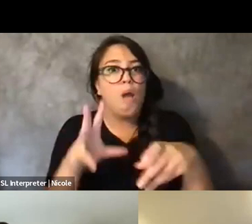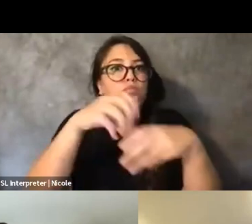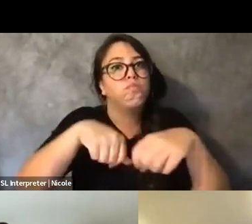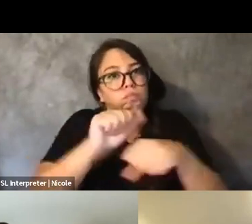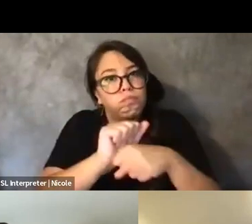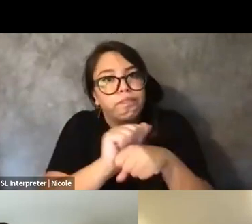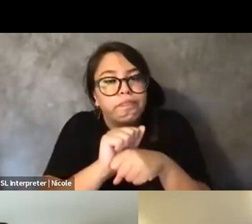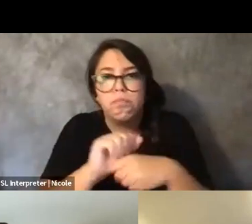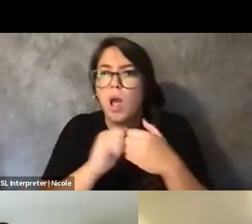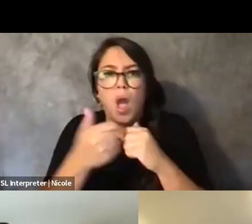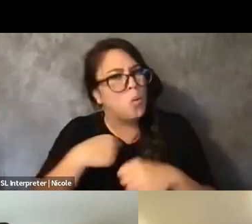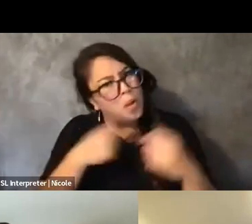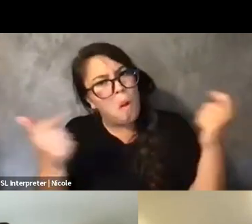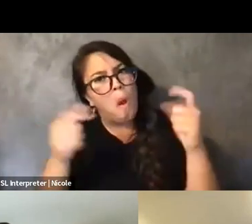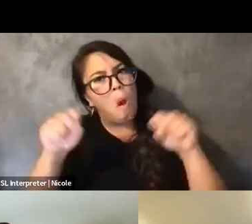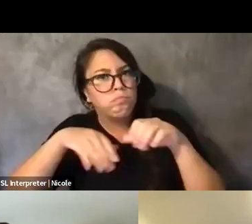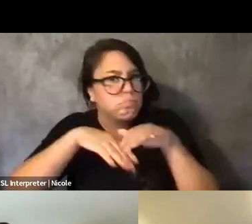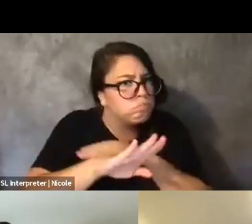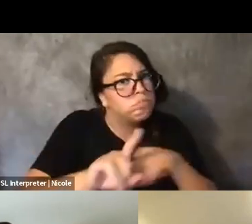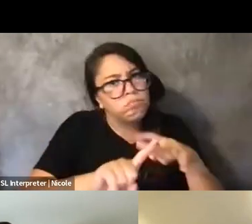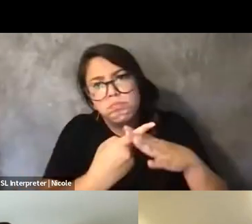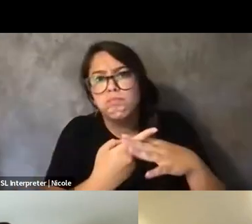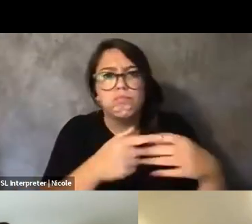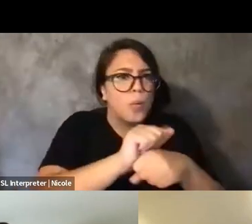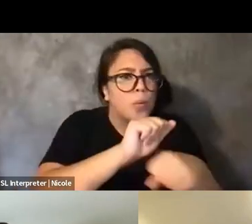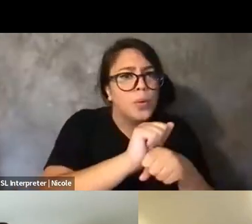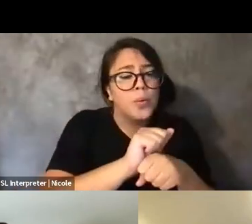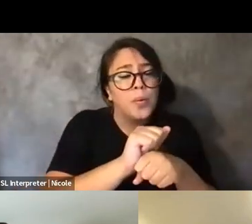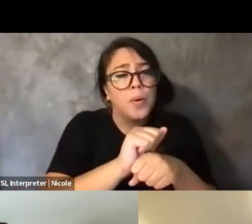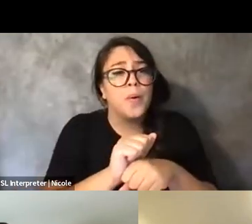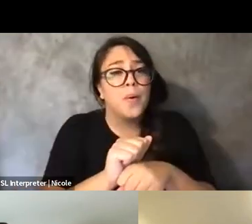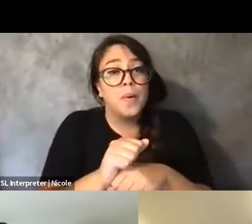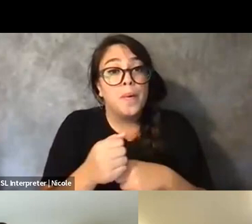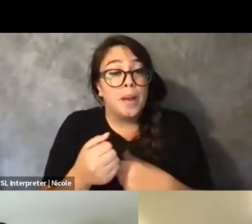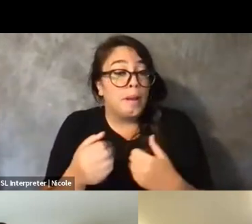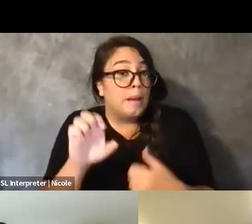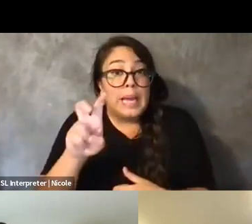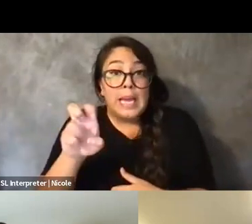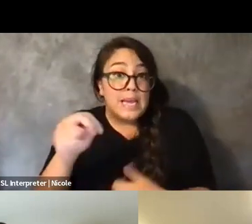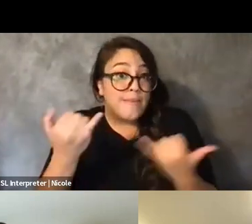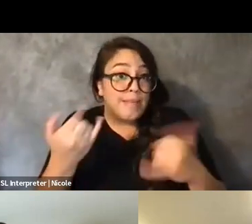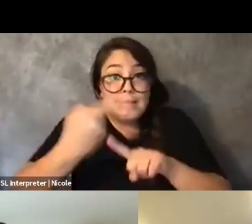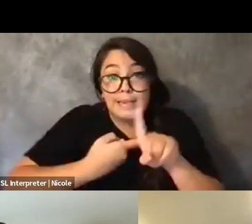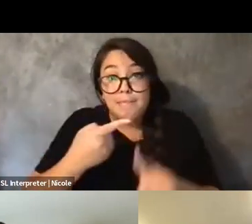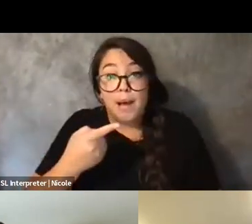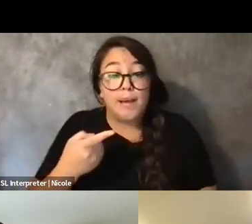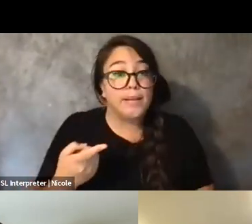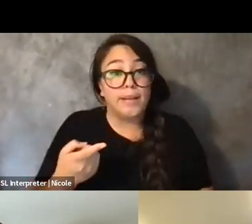Even in our residency this month, like, access check-ins at the top of the meetings, I think,